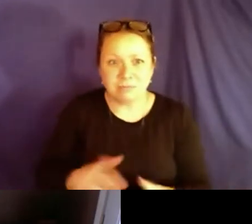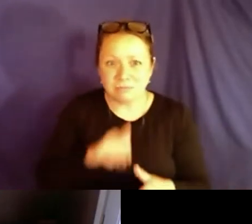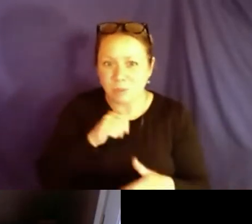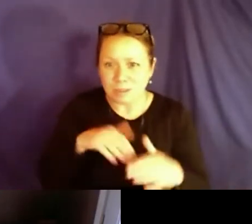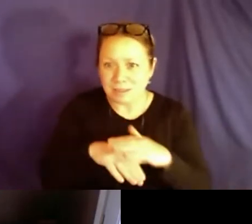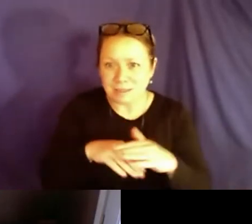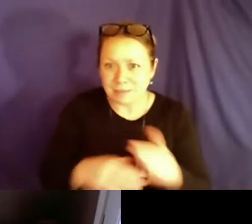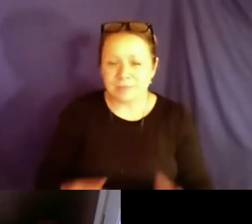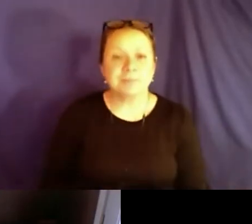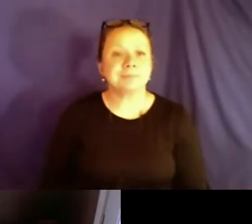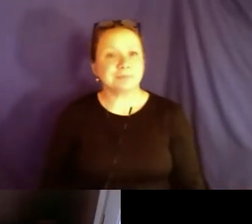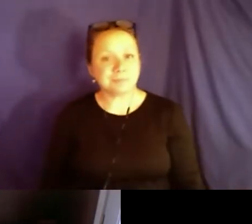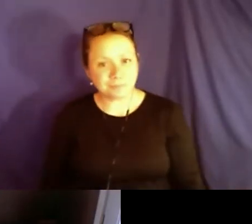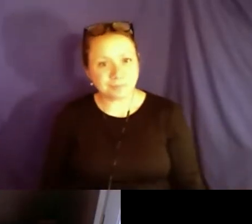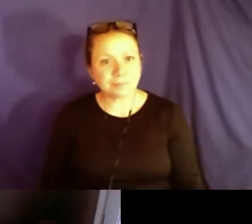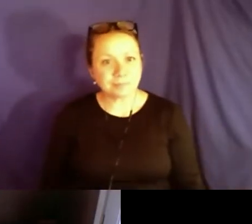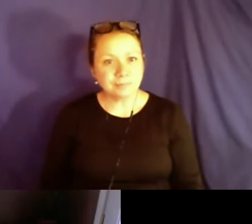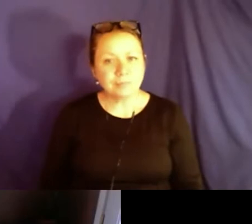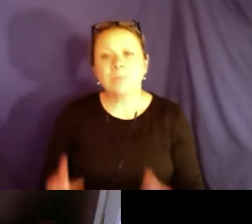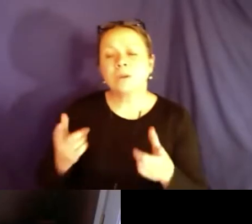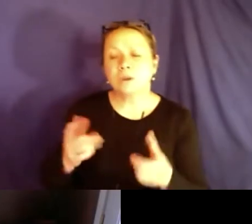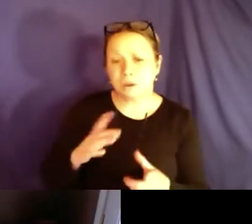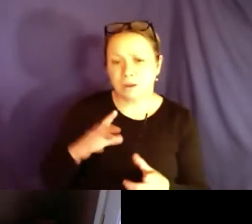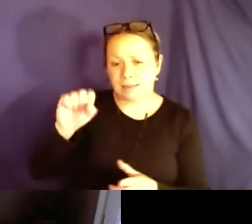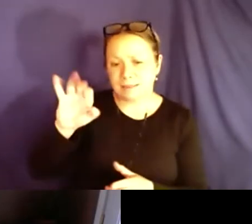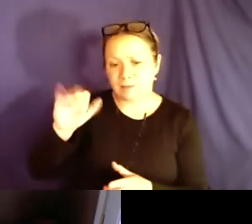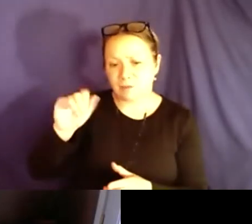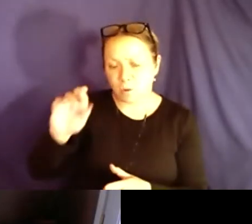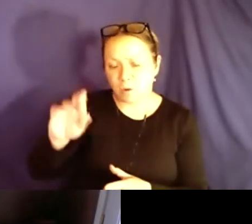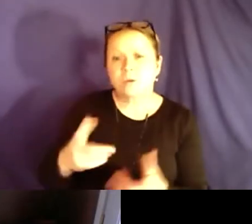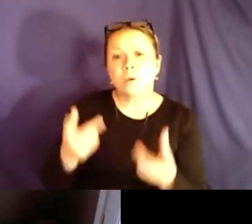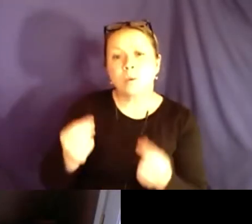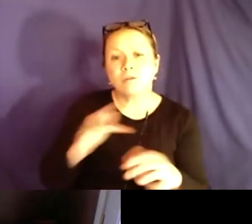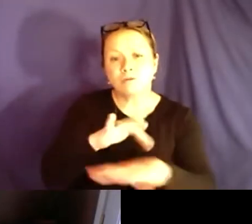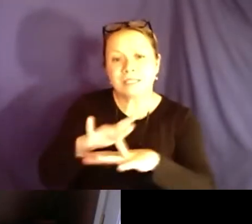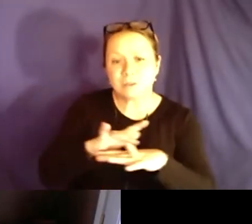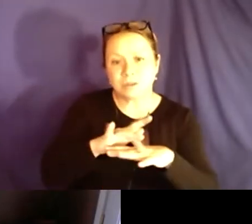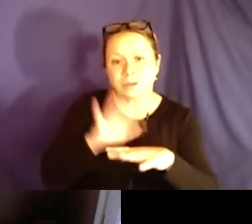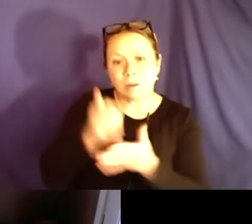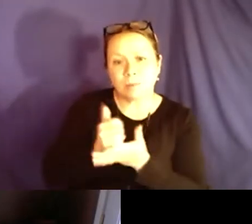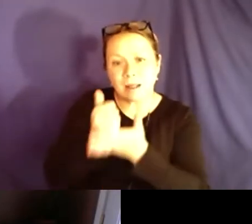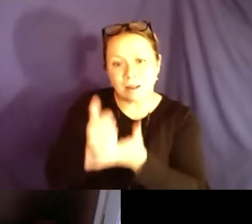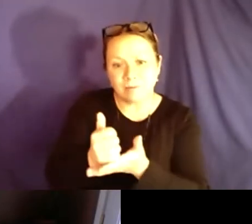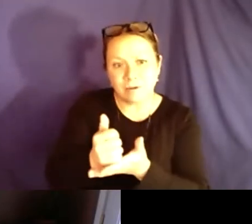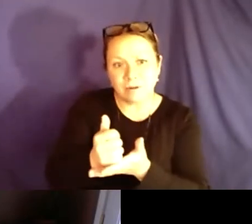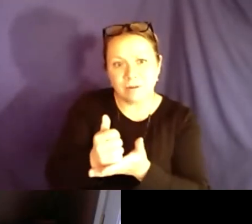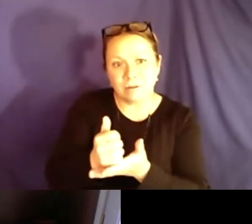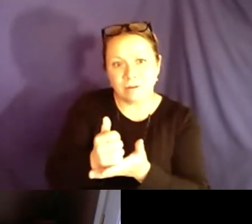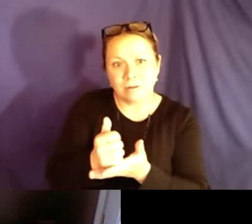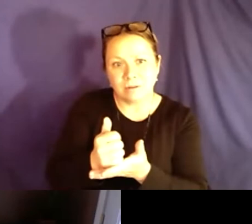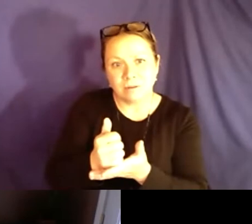door while holding it open.